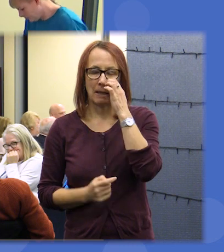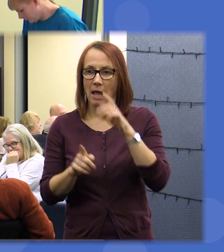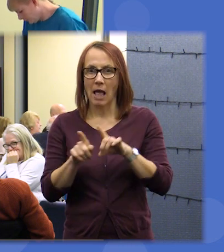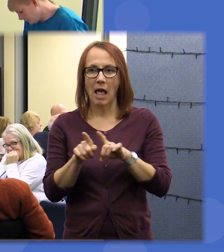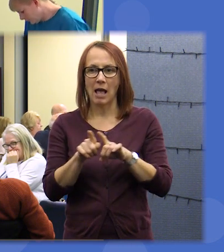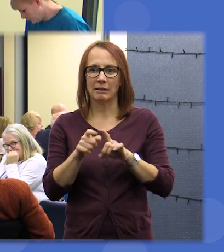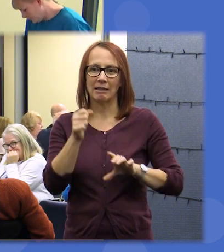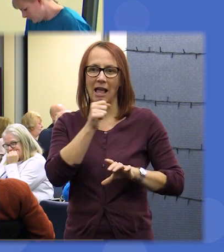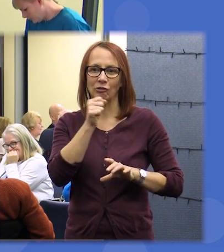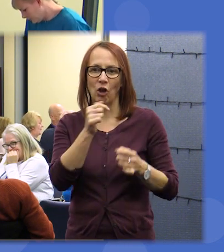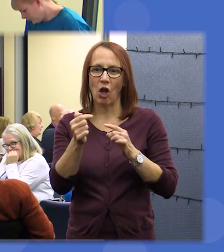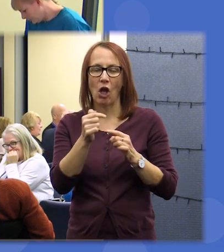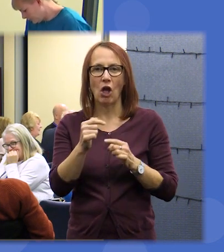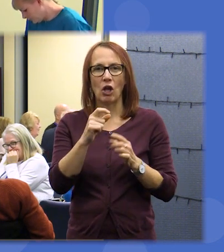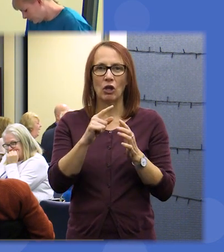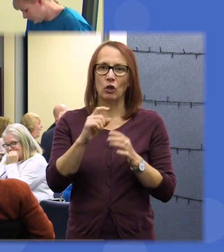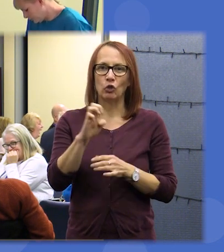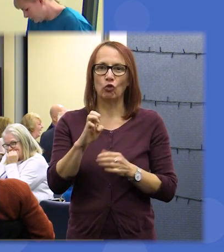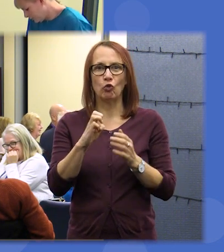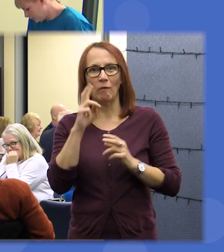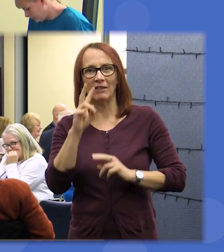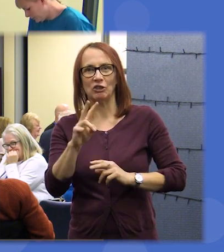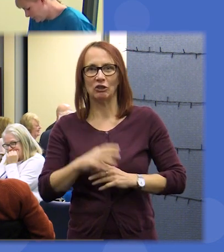I'm going to be the announcer I'm gonna look out guide us through this process I